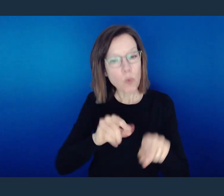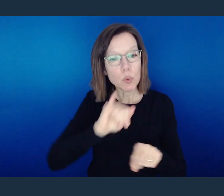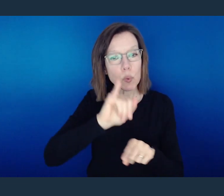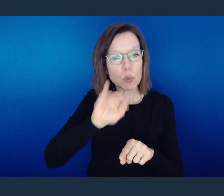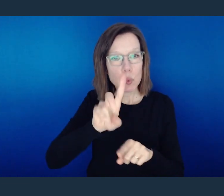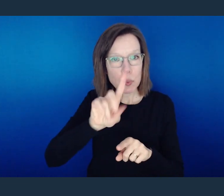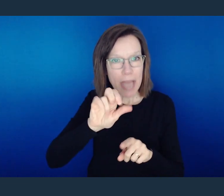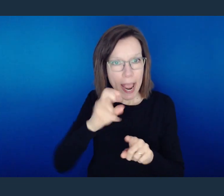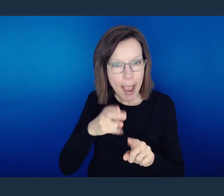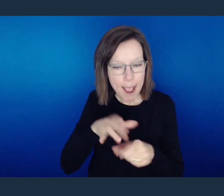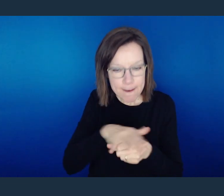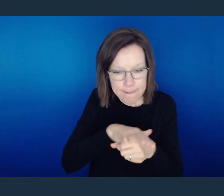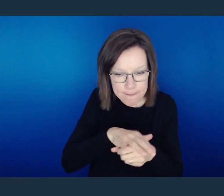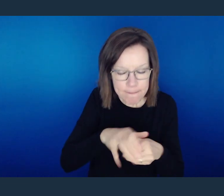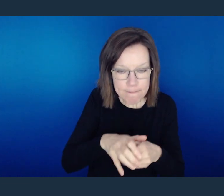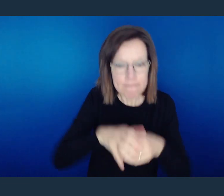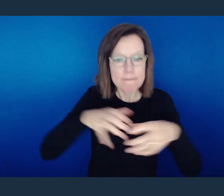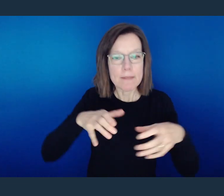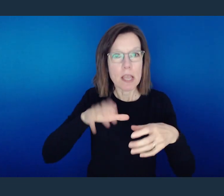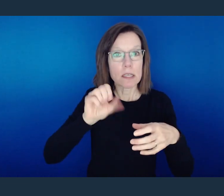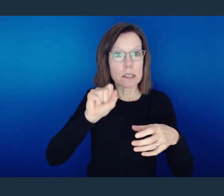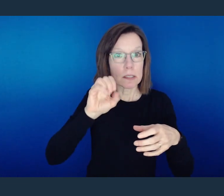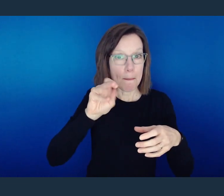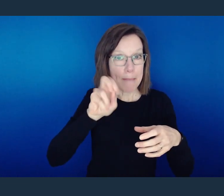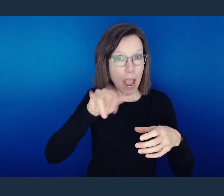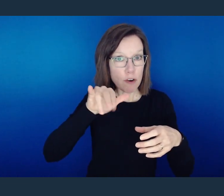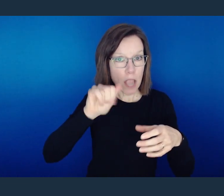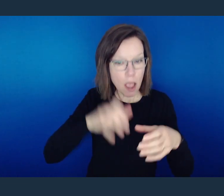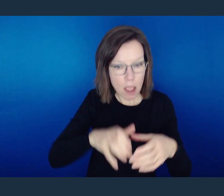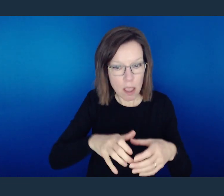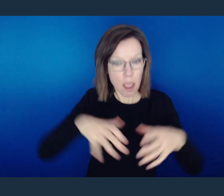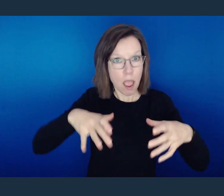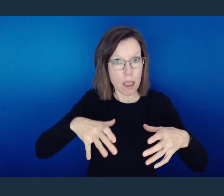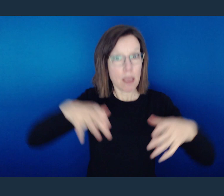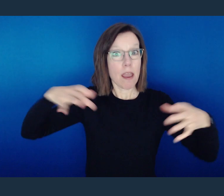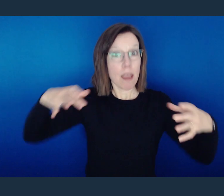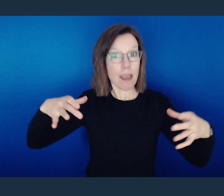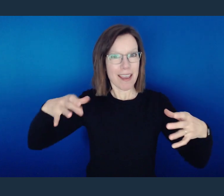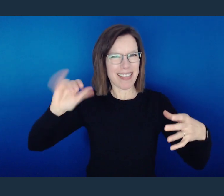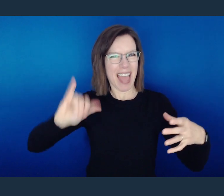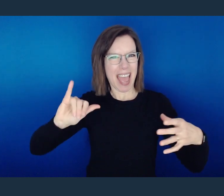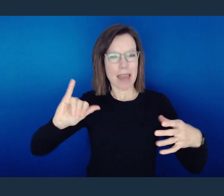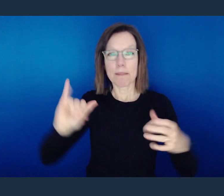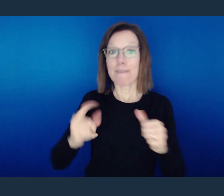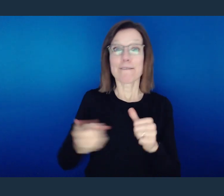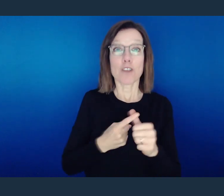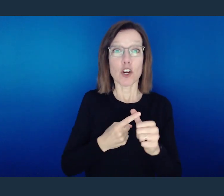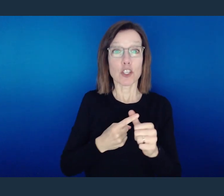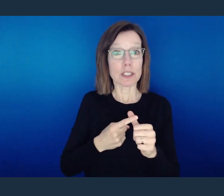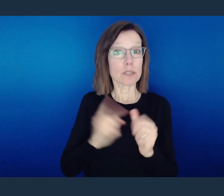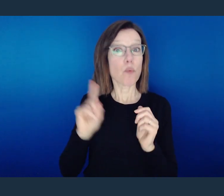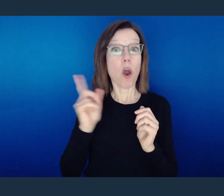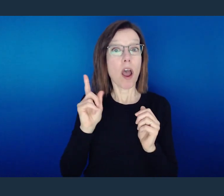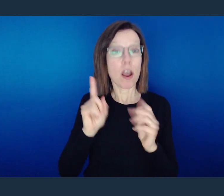Judea, Samaria, all the world. Close, further, further out. But first we've got to start with us.